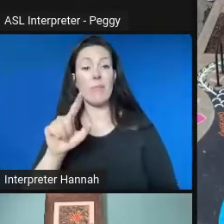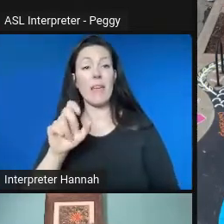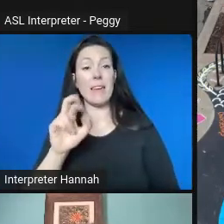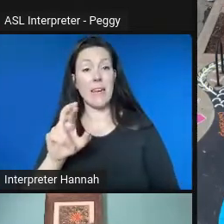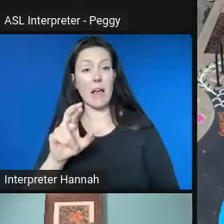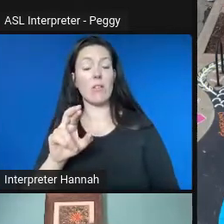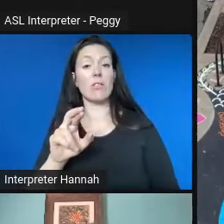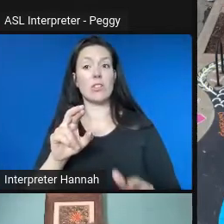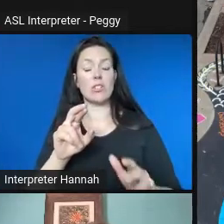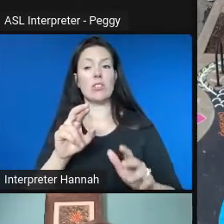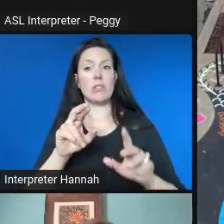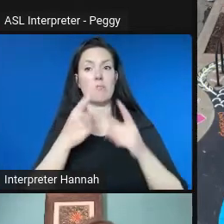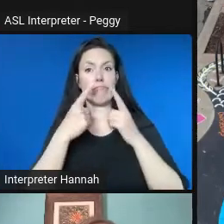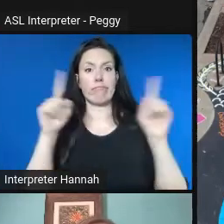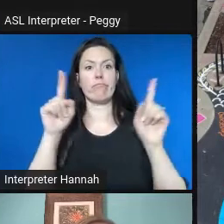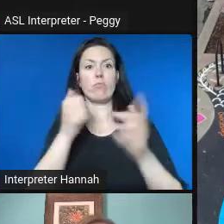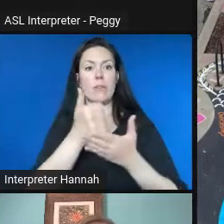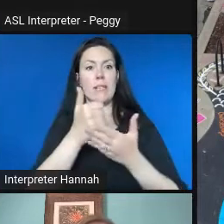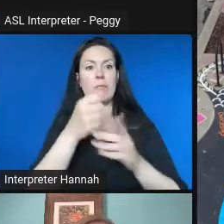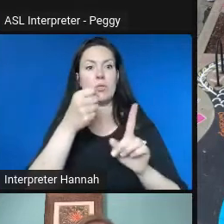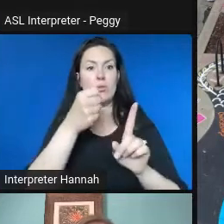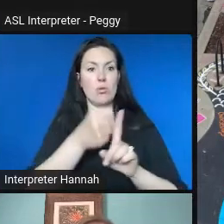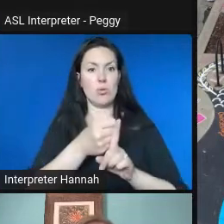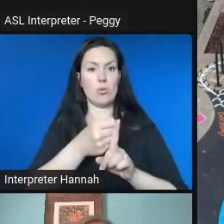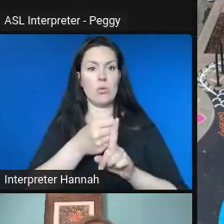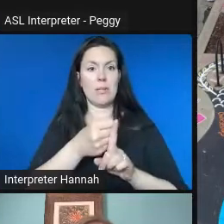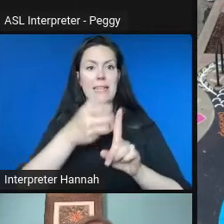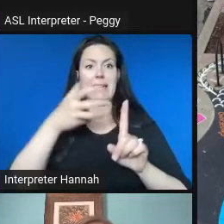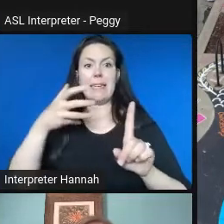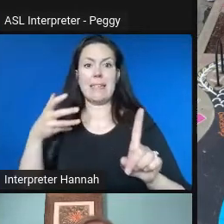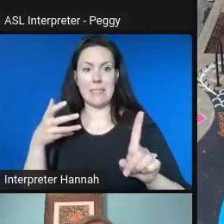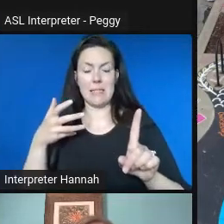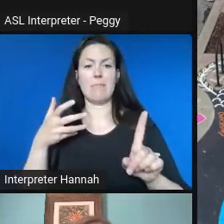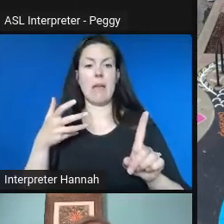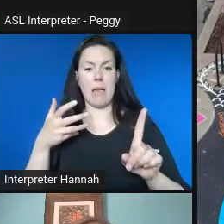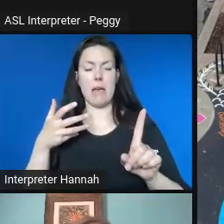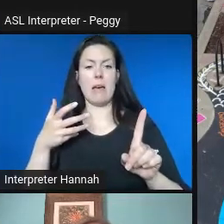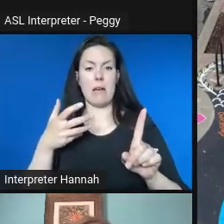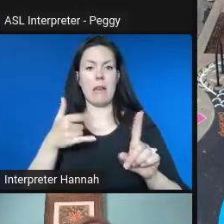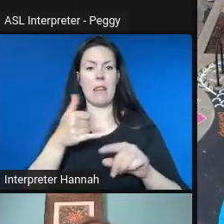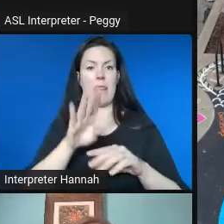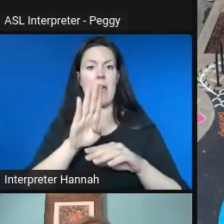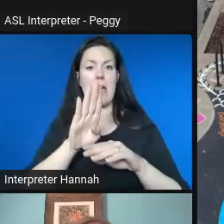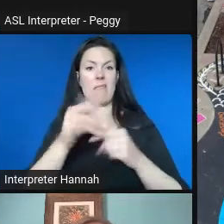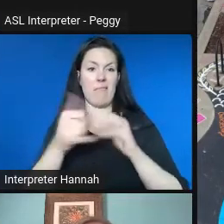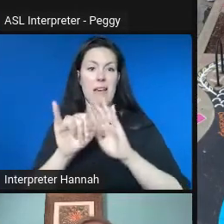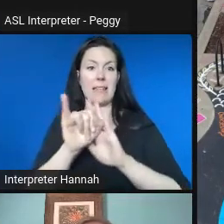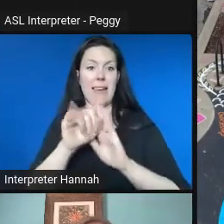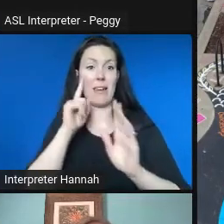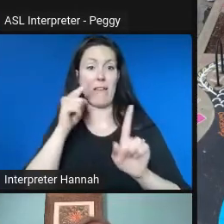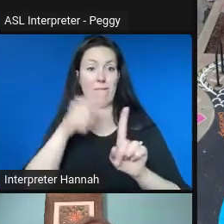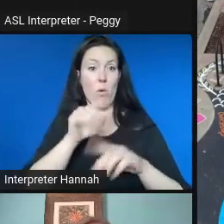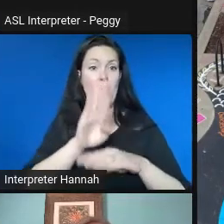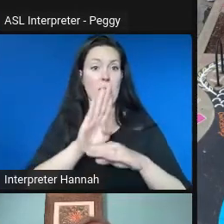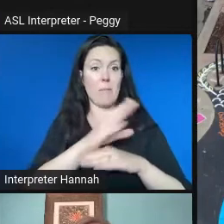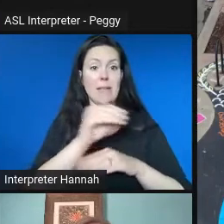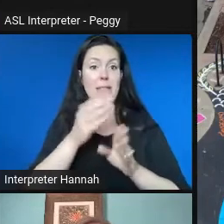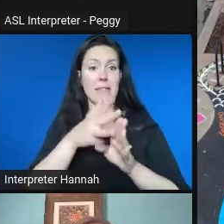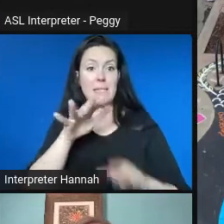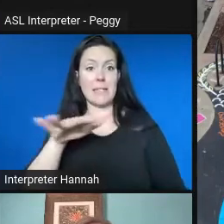capacity in that community engagement, to also reach out to people who might not have been inclined to